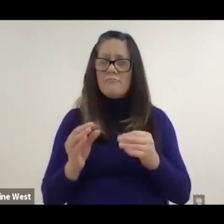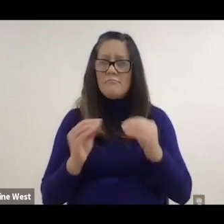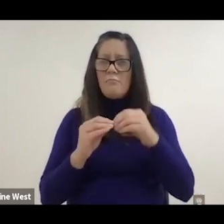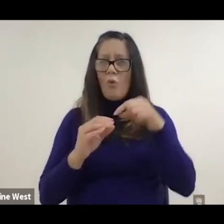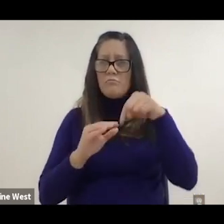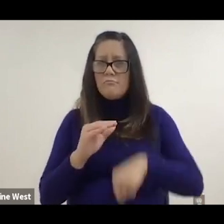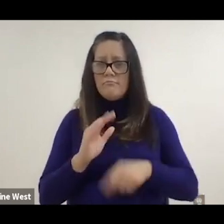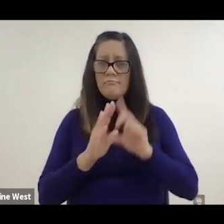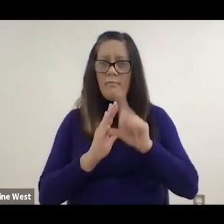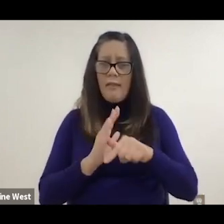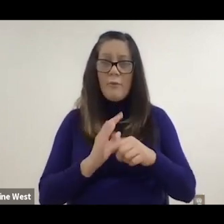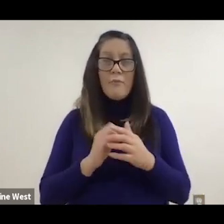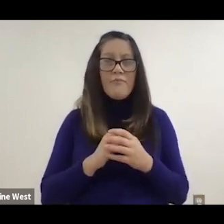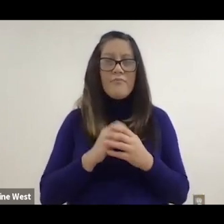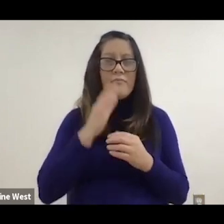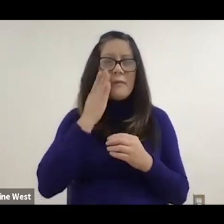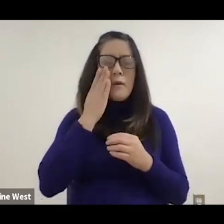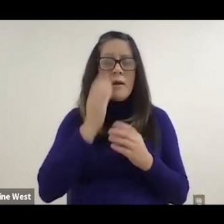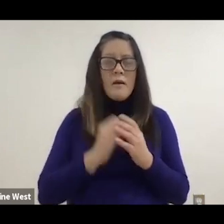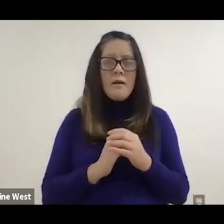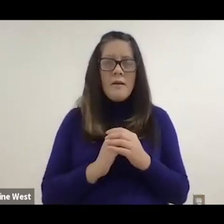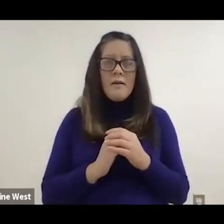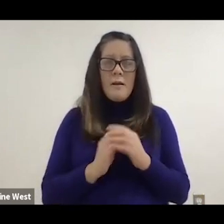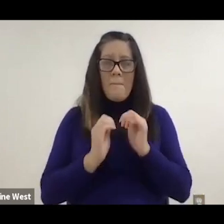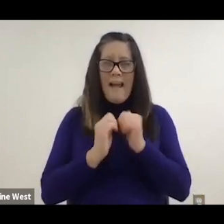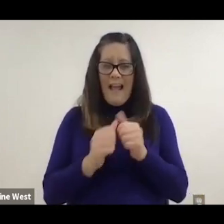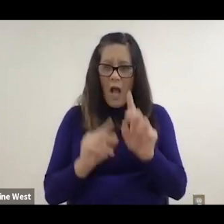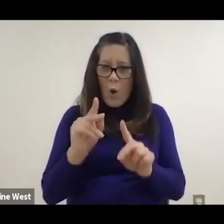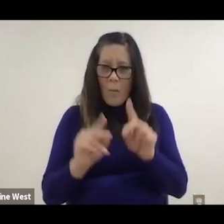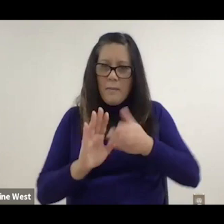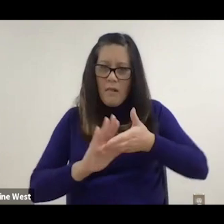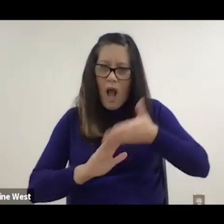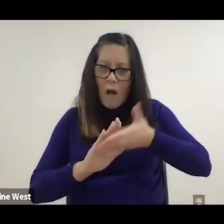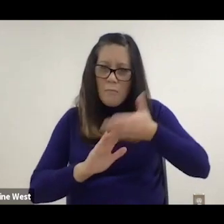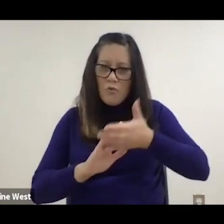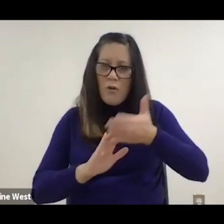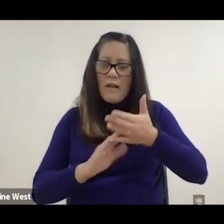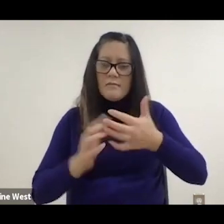little bit more later. But you know, changing user interfaces can